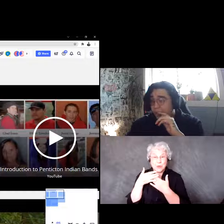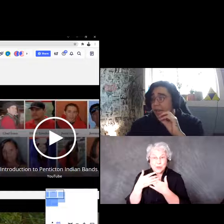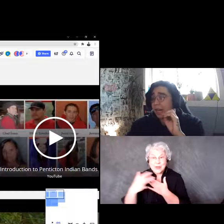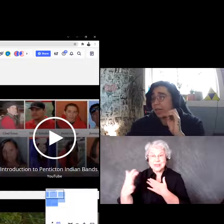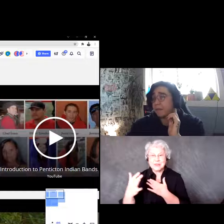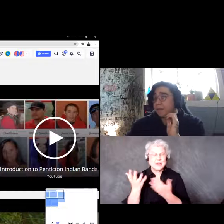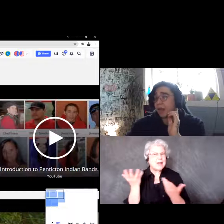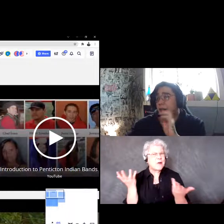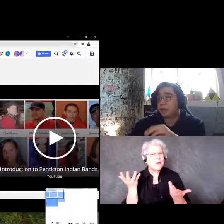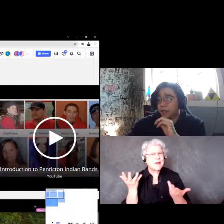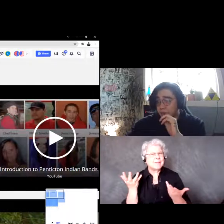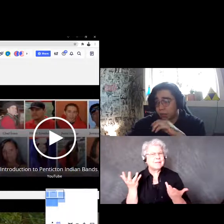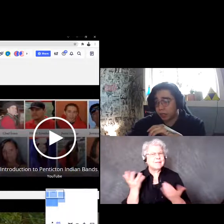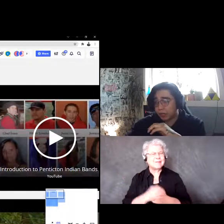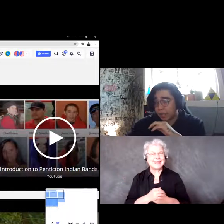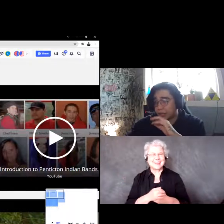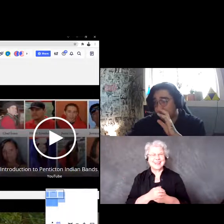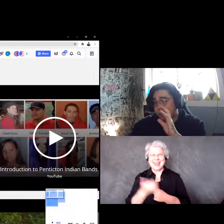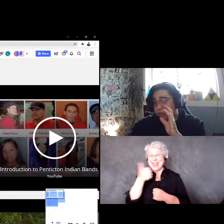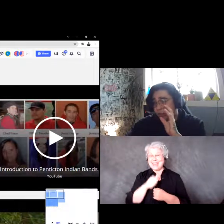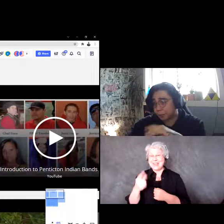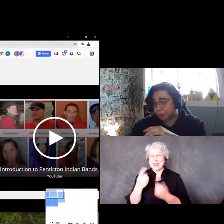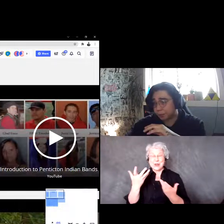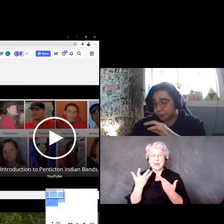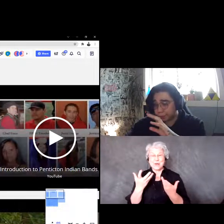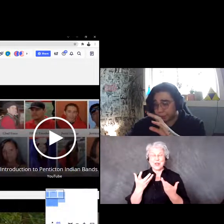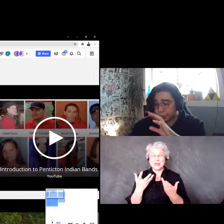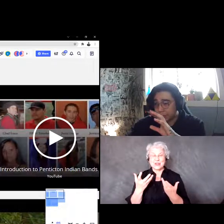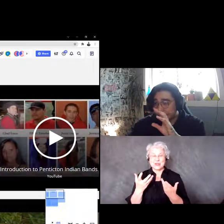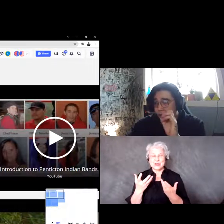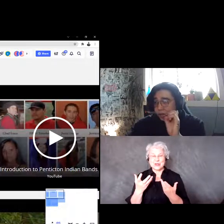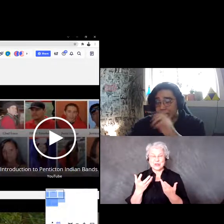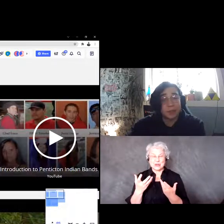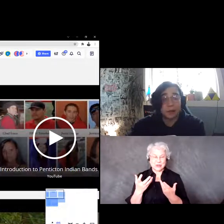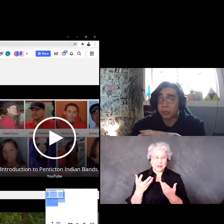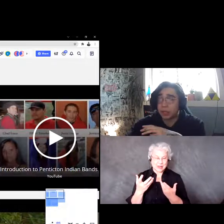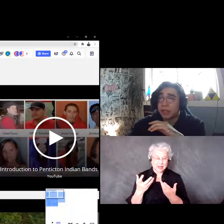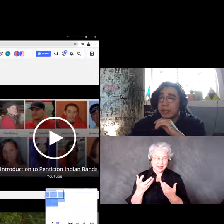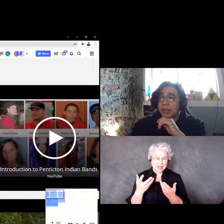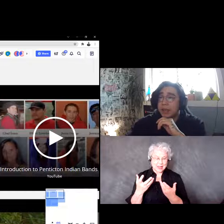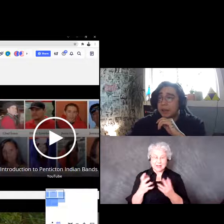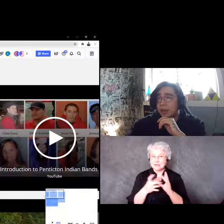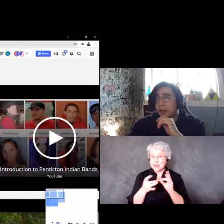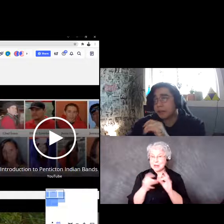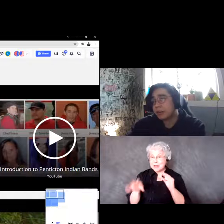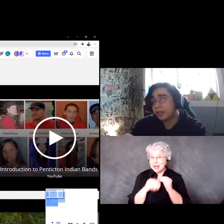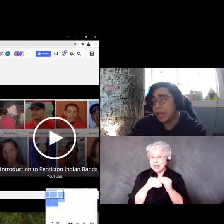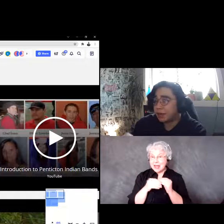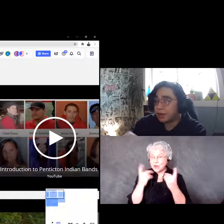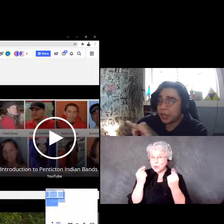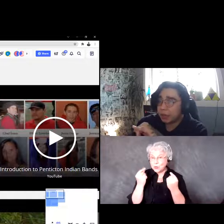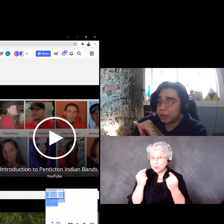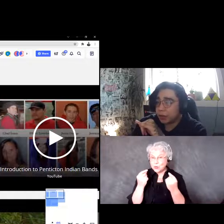And if anyone on this board actually wants to give their input, if you look on the very left of your